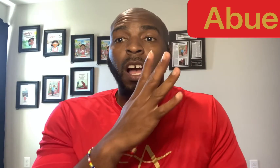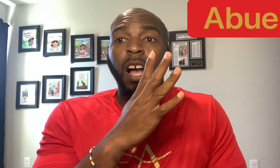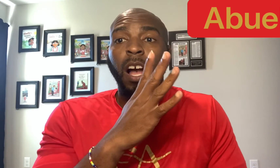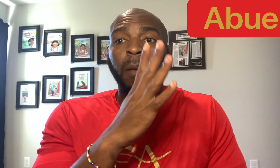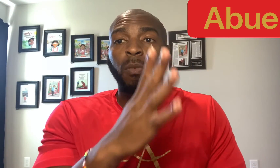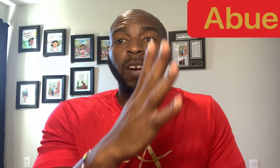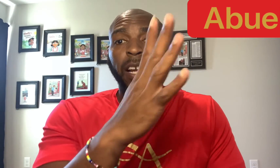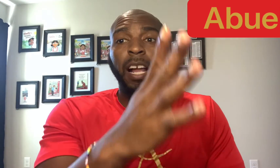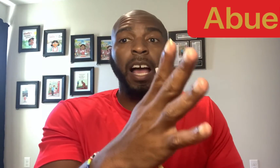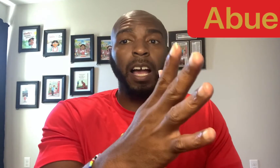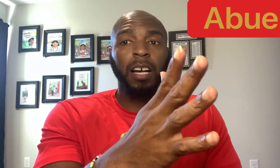Abuela.